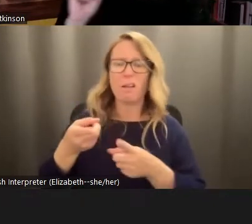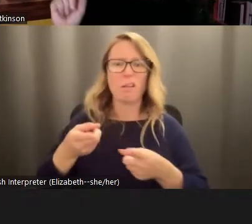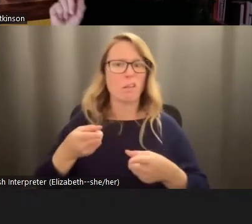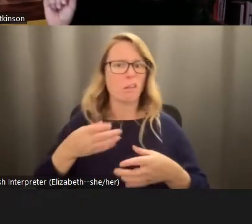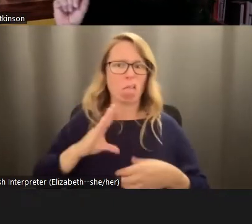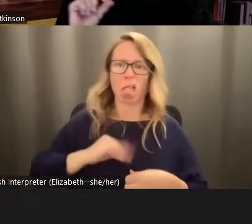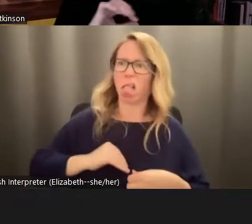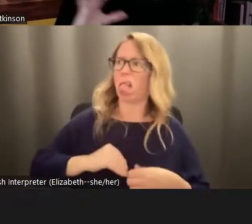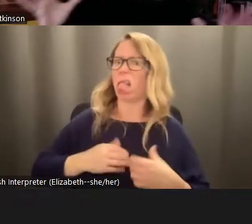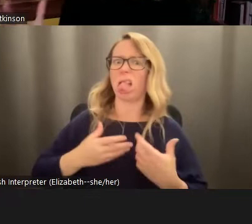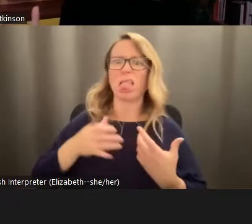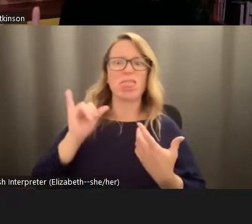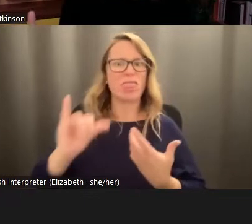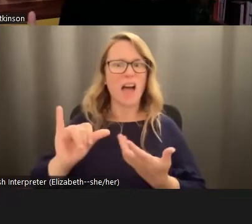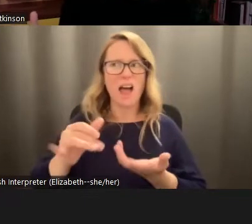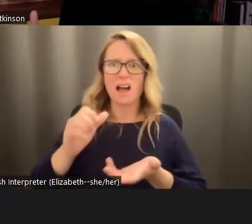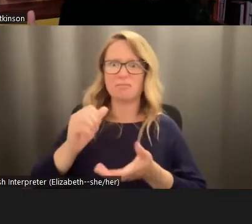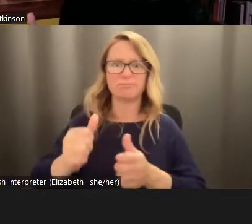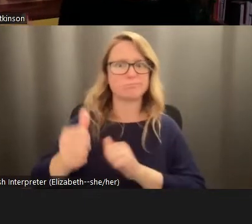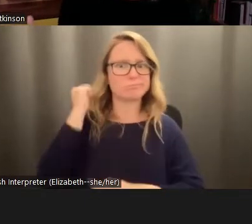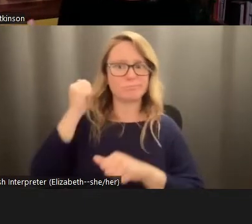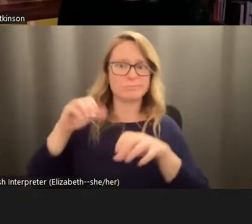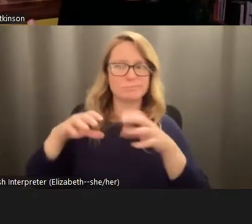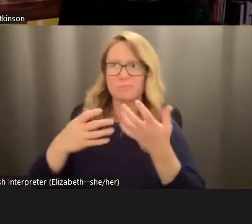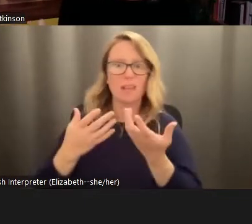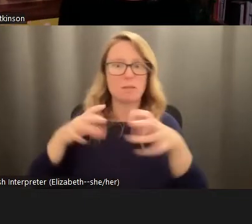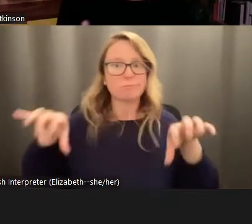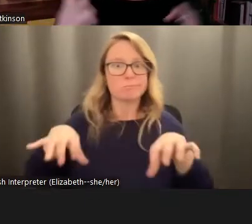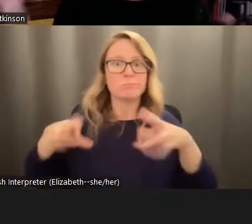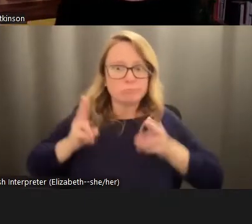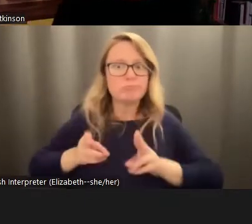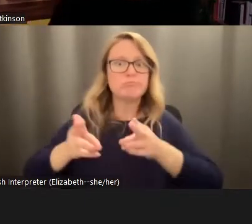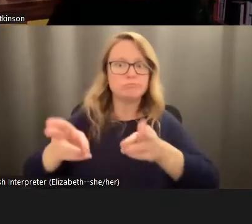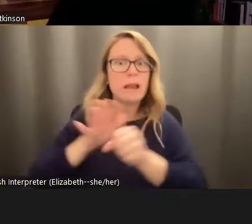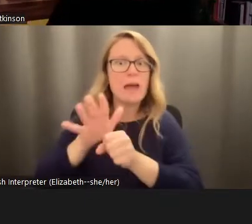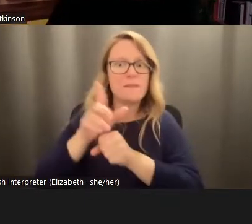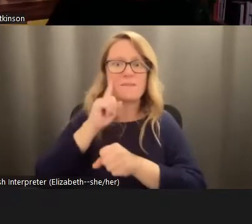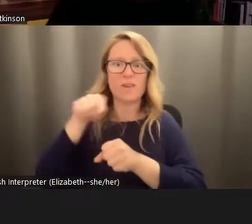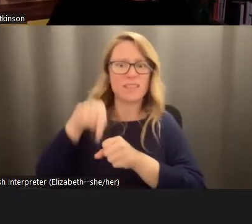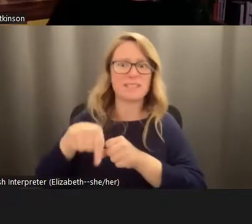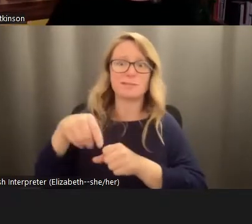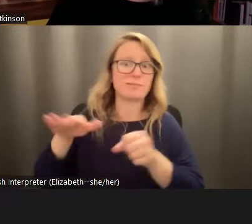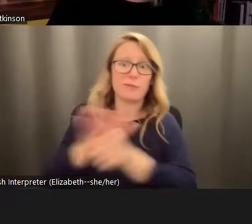also refused to act with urgency for this entire generation. And